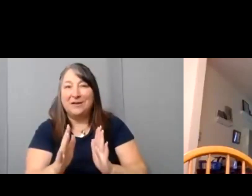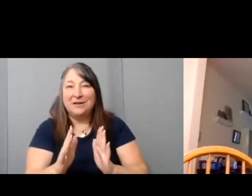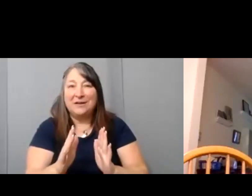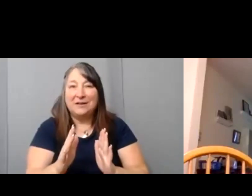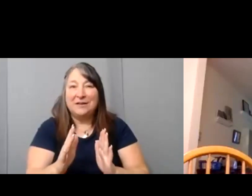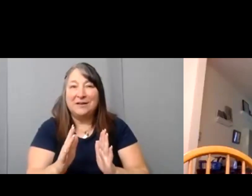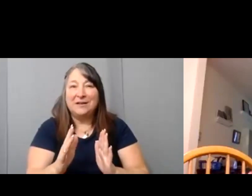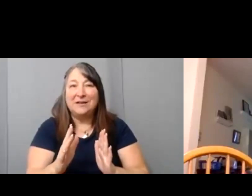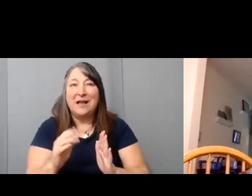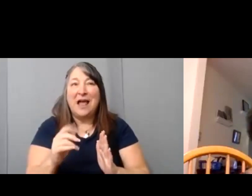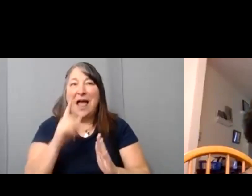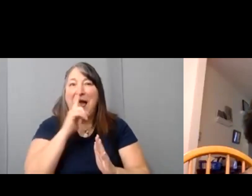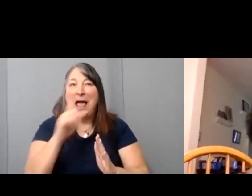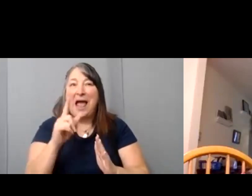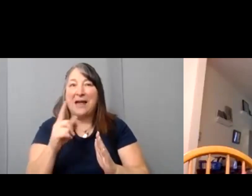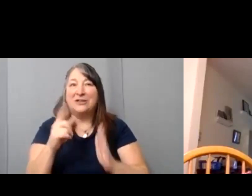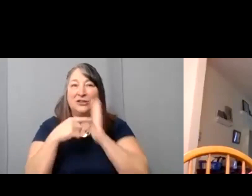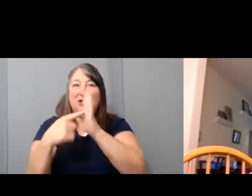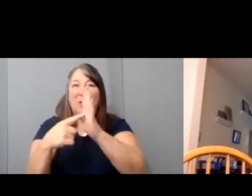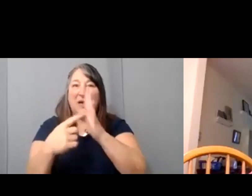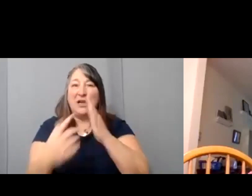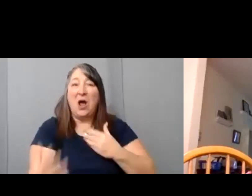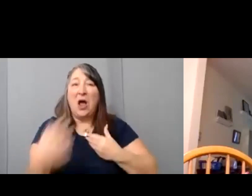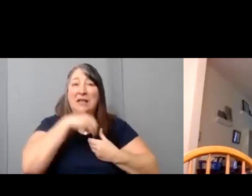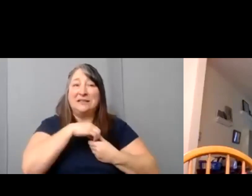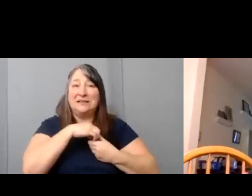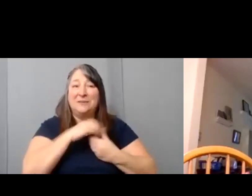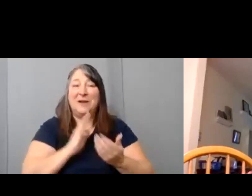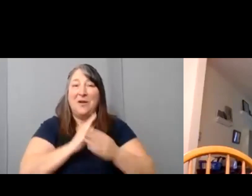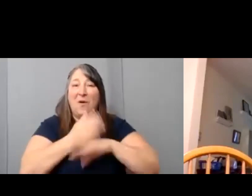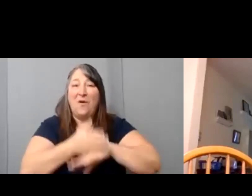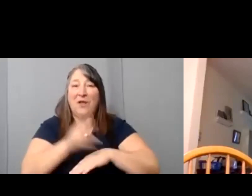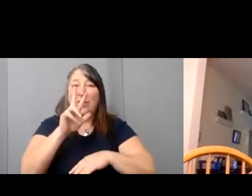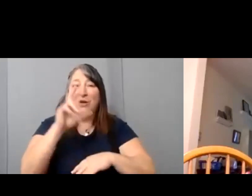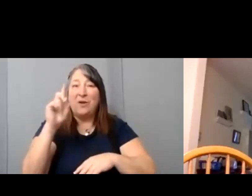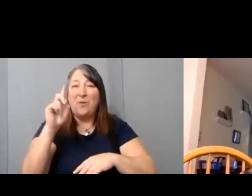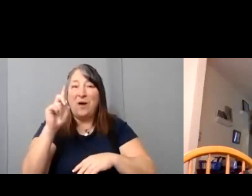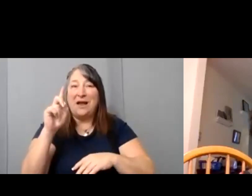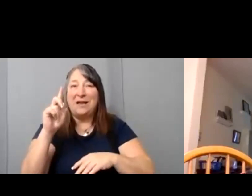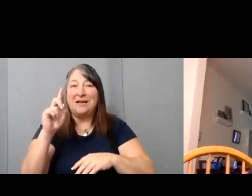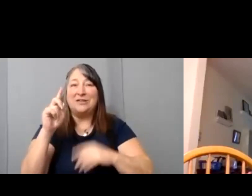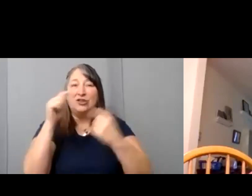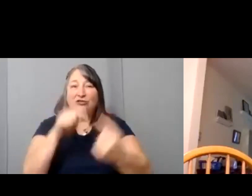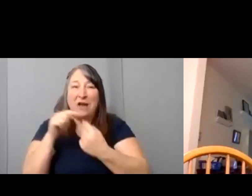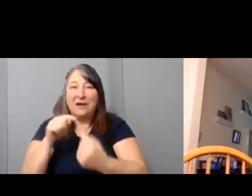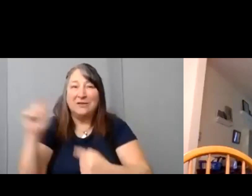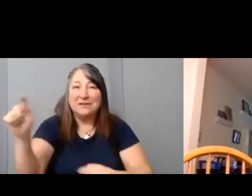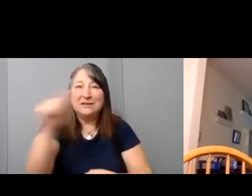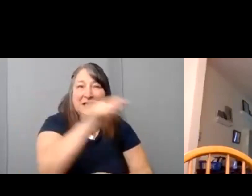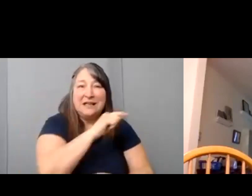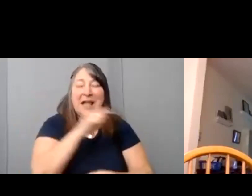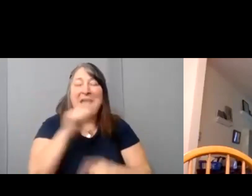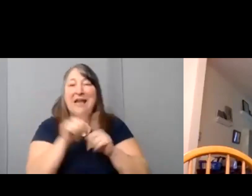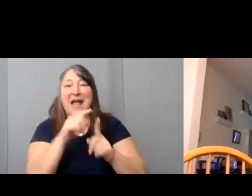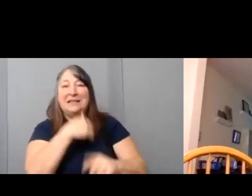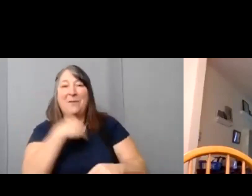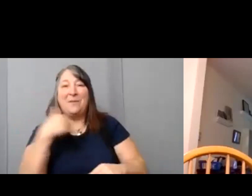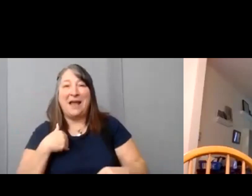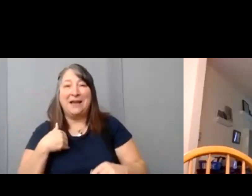with over 31k subscribers and as a member of American MENSA